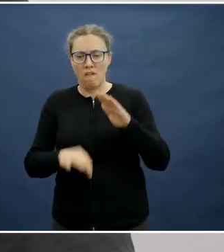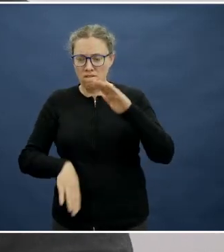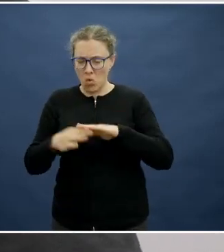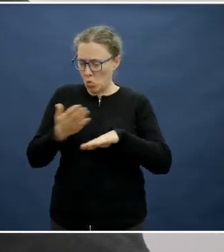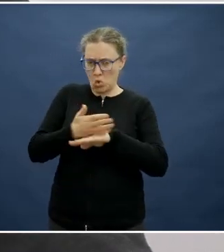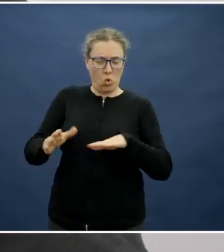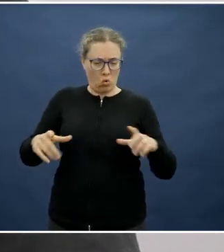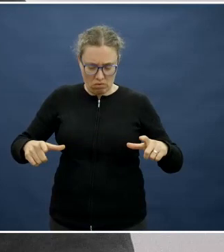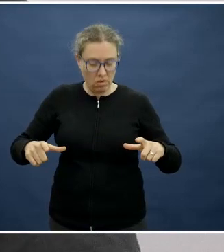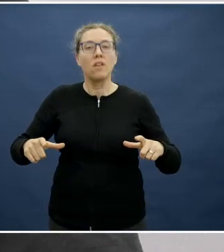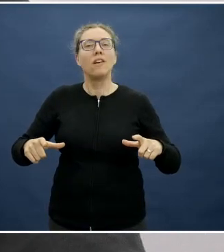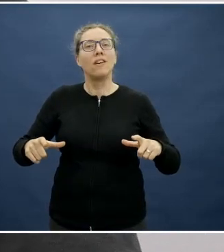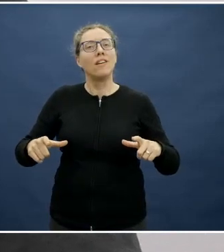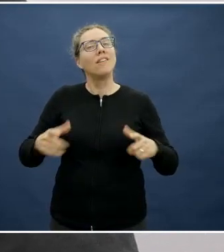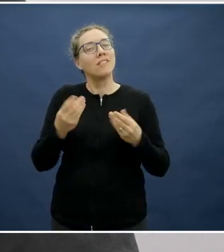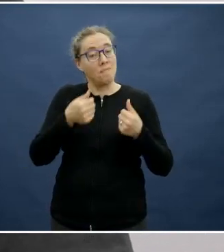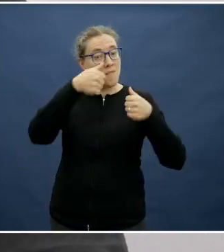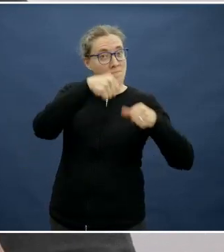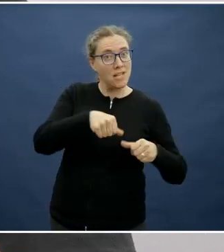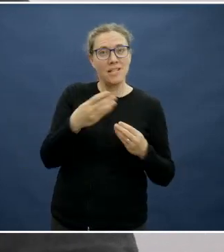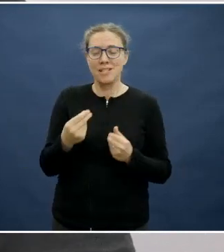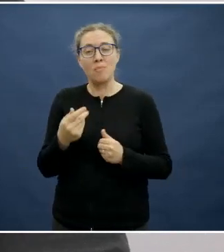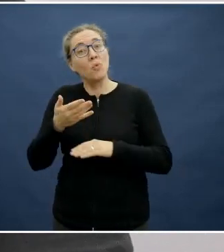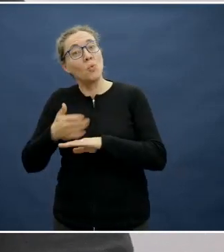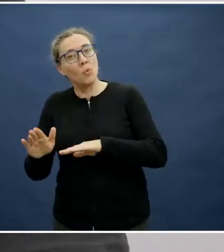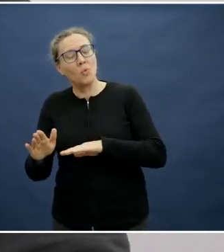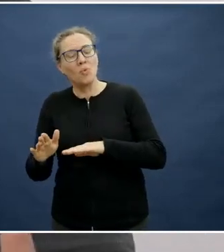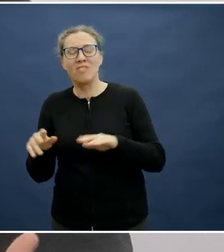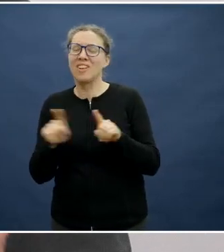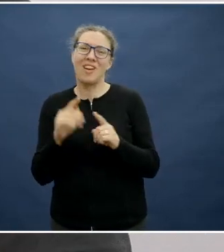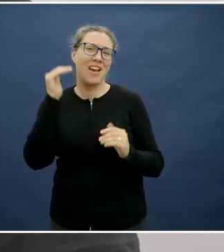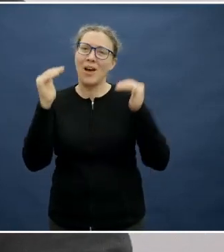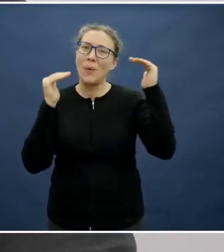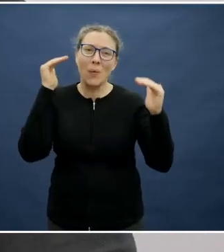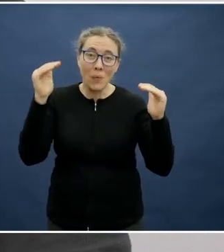Just kind of think about it as an adult. If you walk into a room to do something you've never done before with a bunch of people you